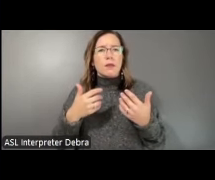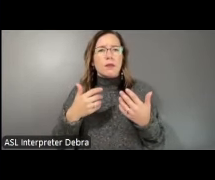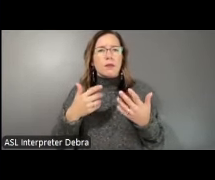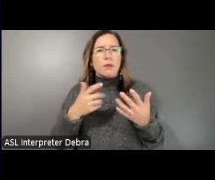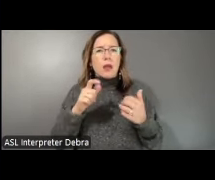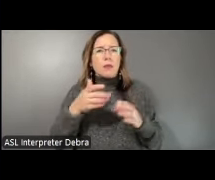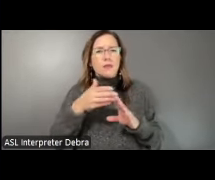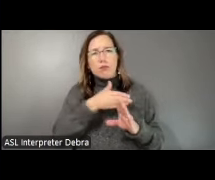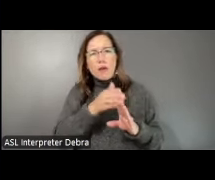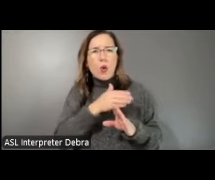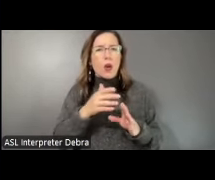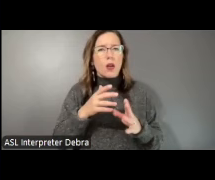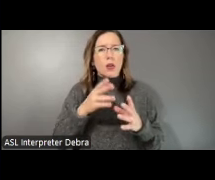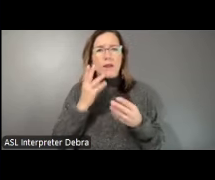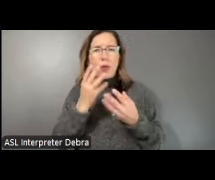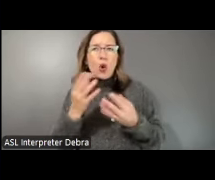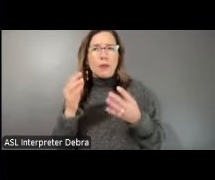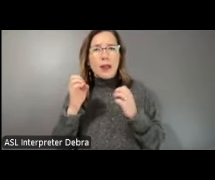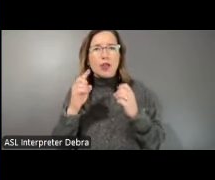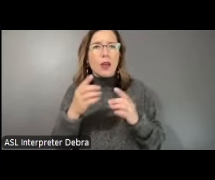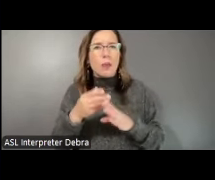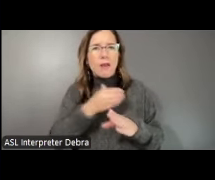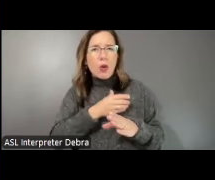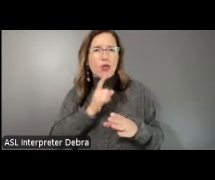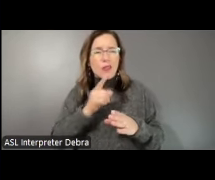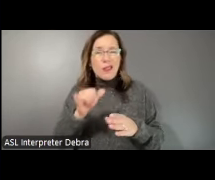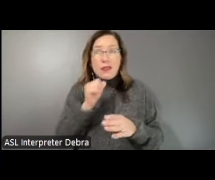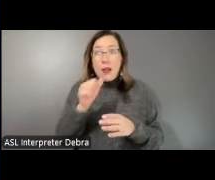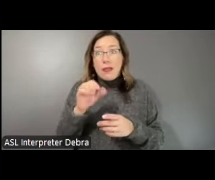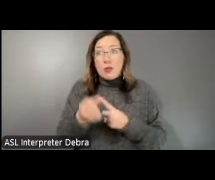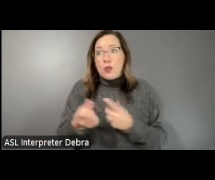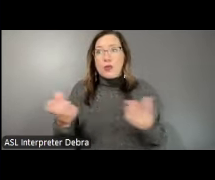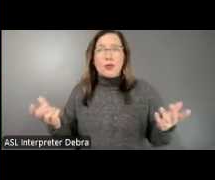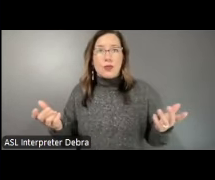You need to like be informed or educated. And it's not really the case. And it's been my experience.